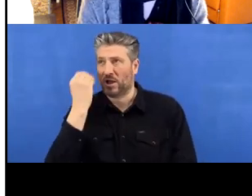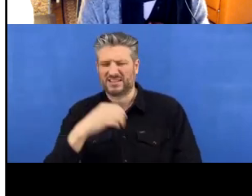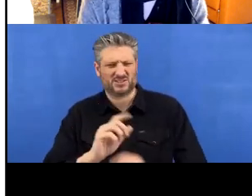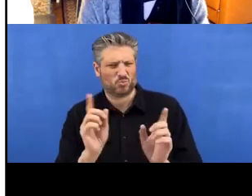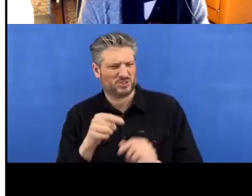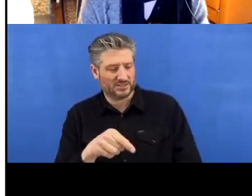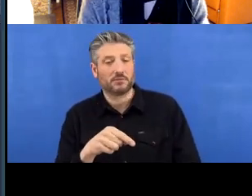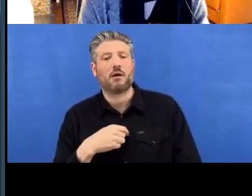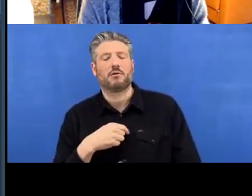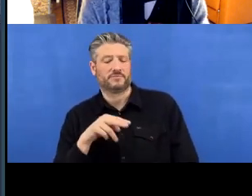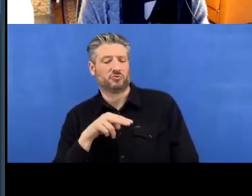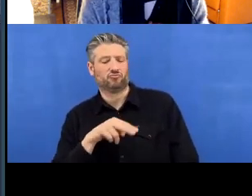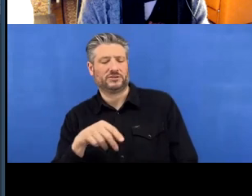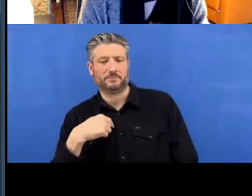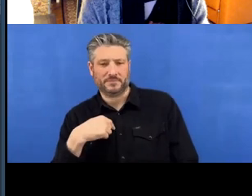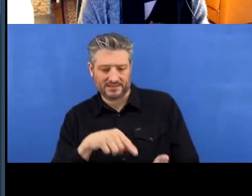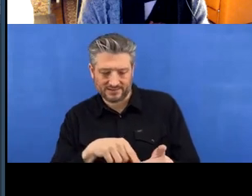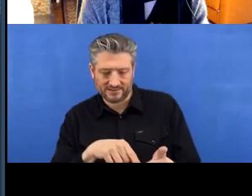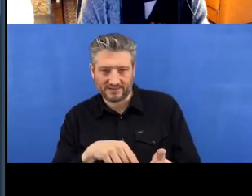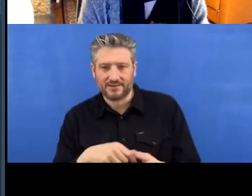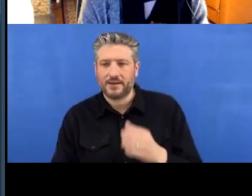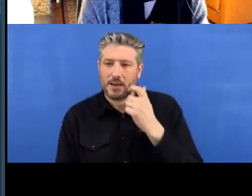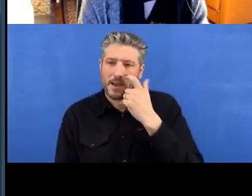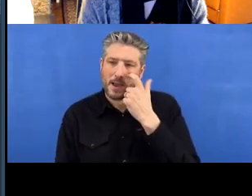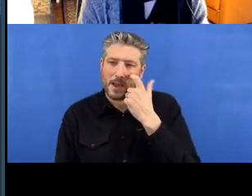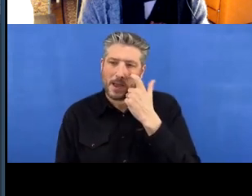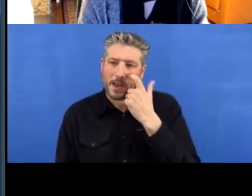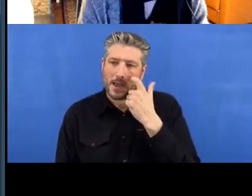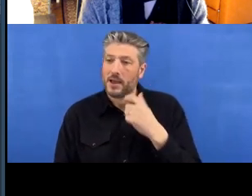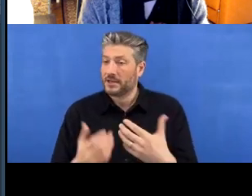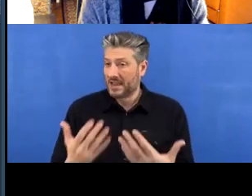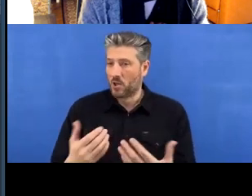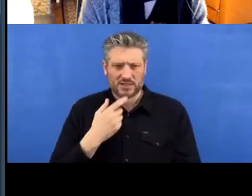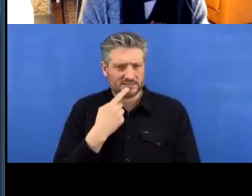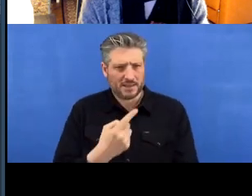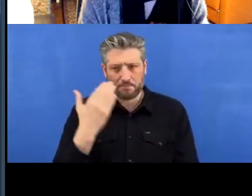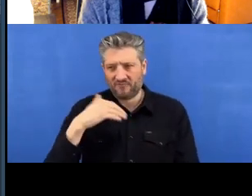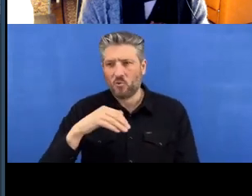And like I said, now these buttons, the blue and green,